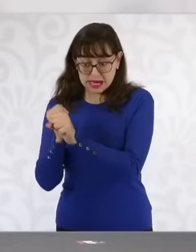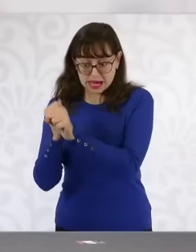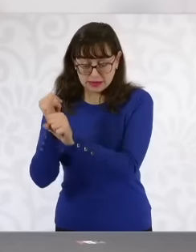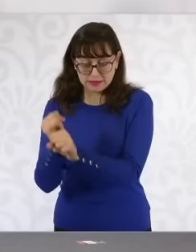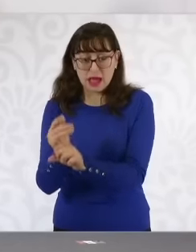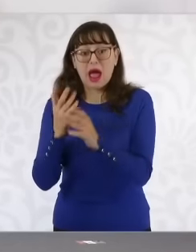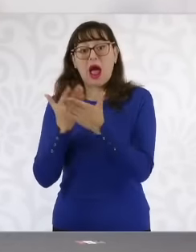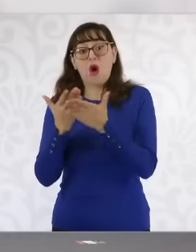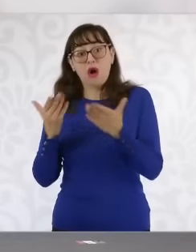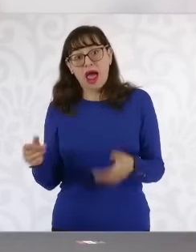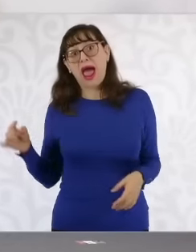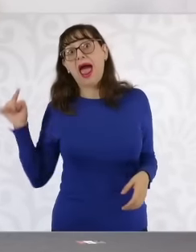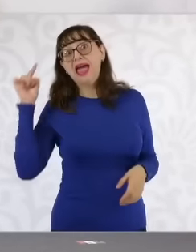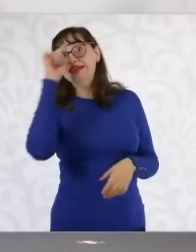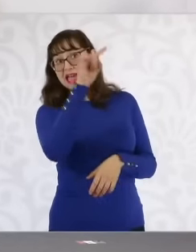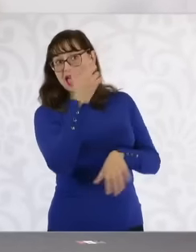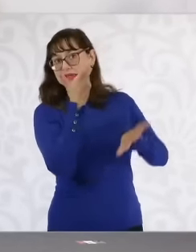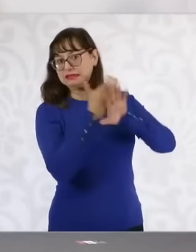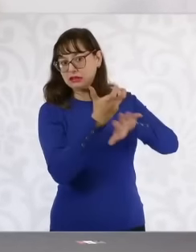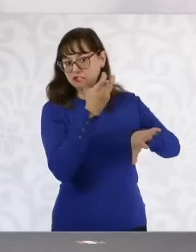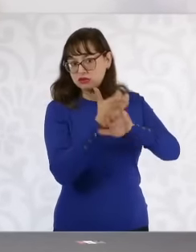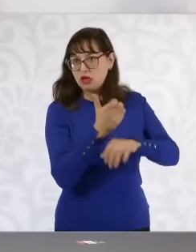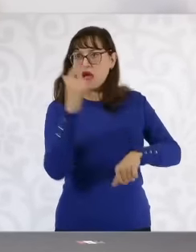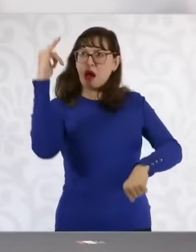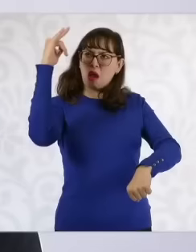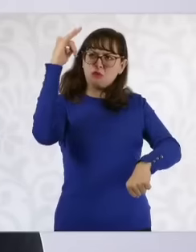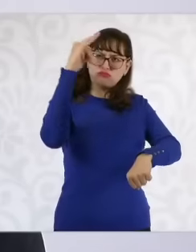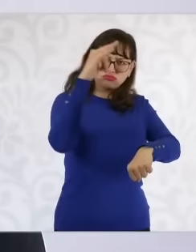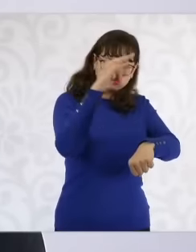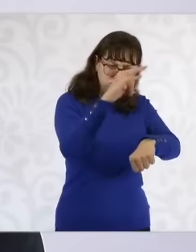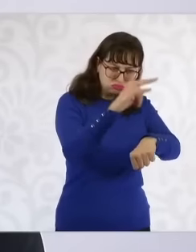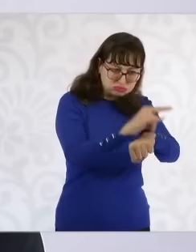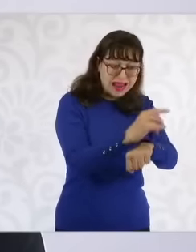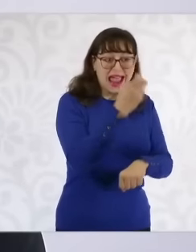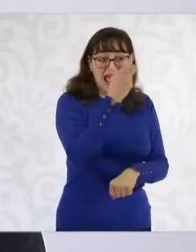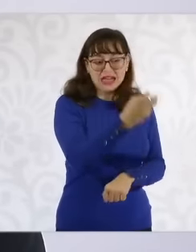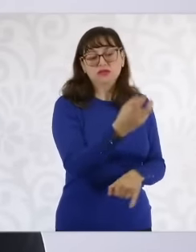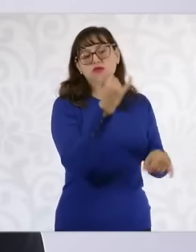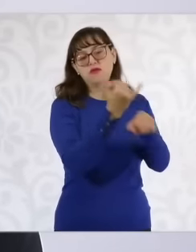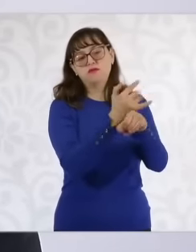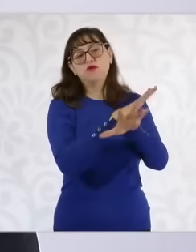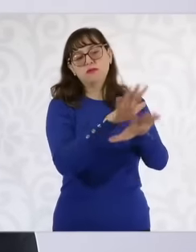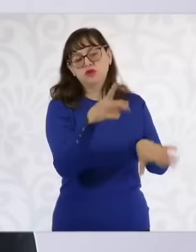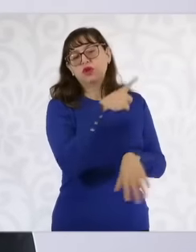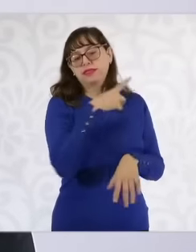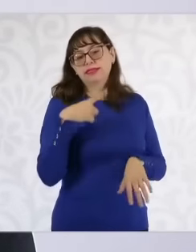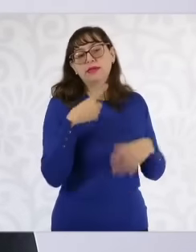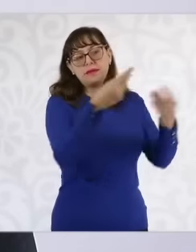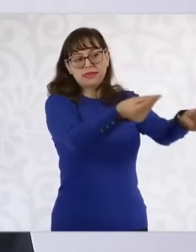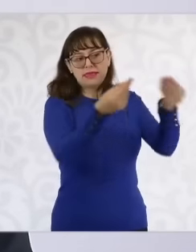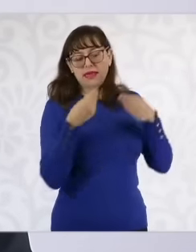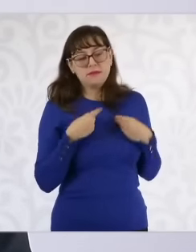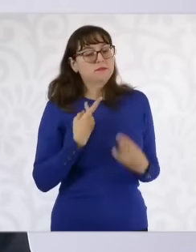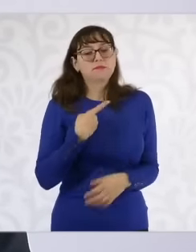give us that information. In any case, it will emerge because why? because people's hearings